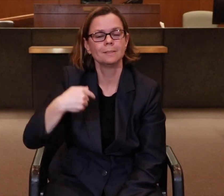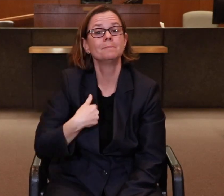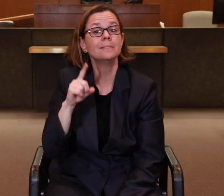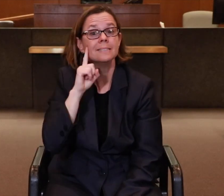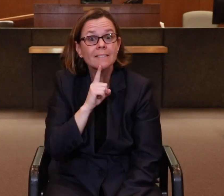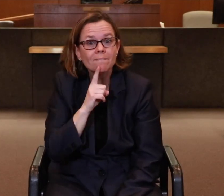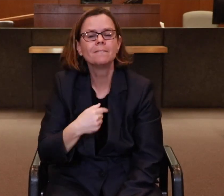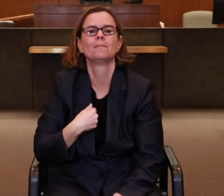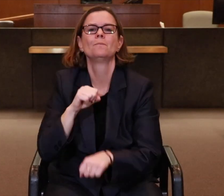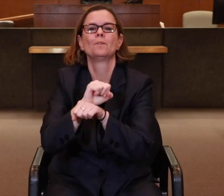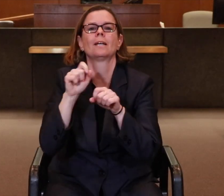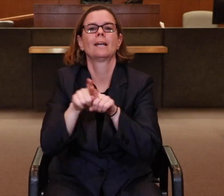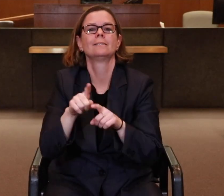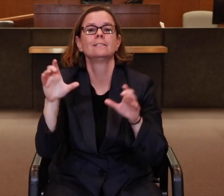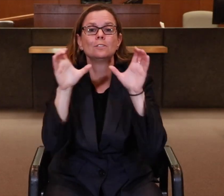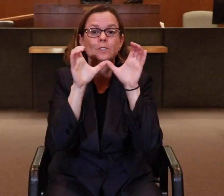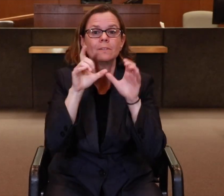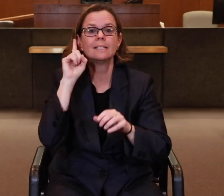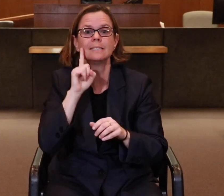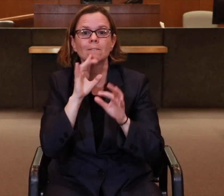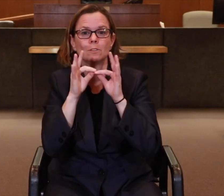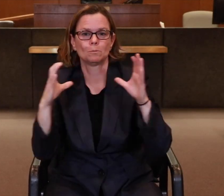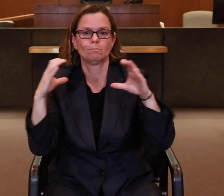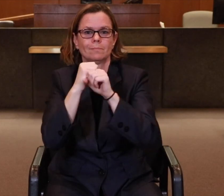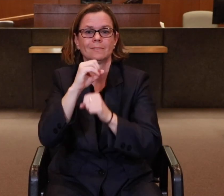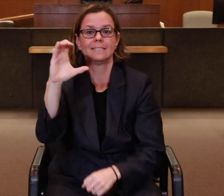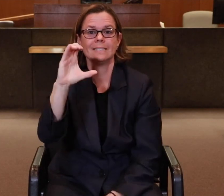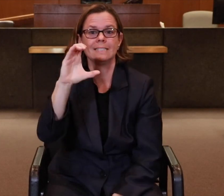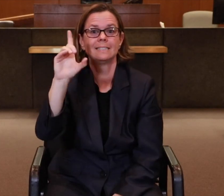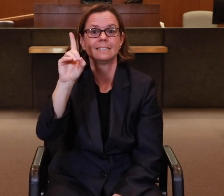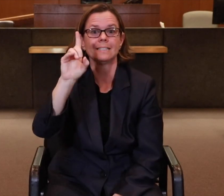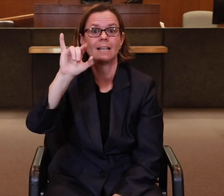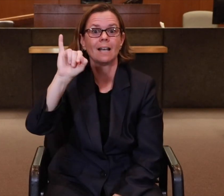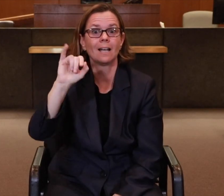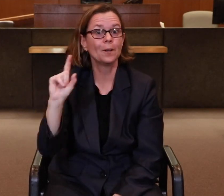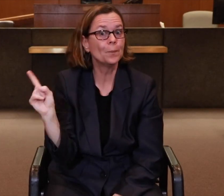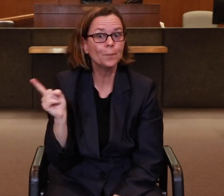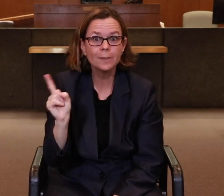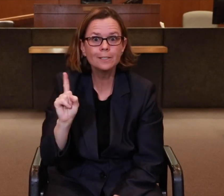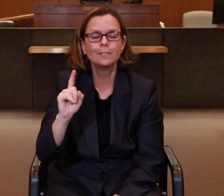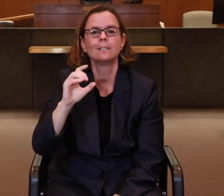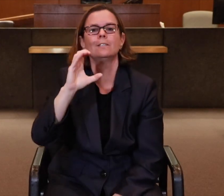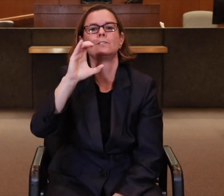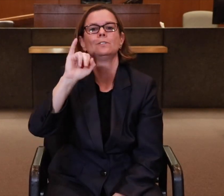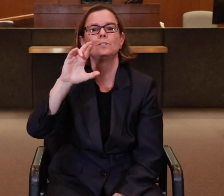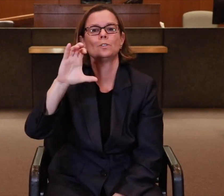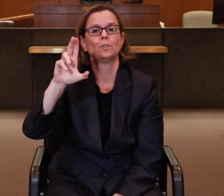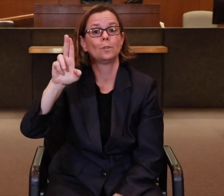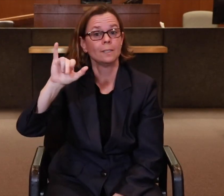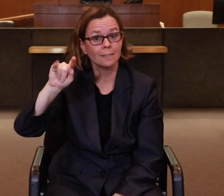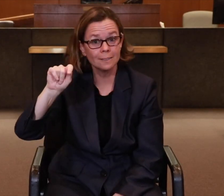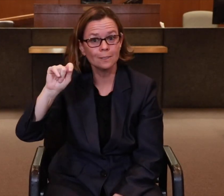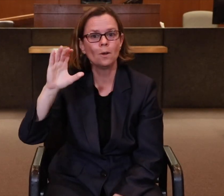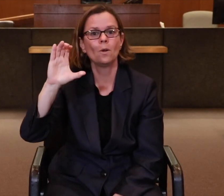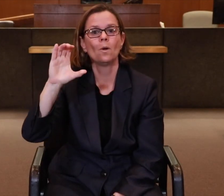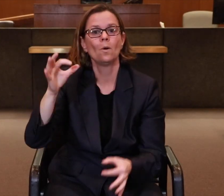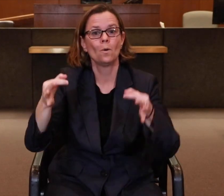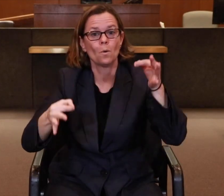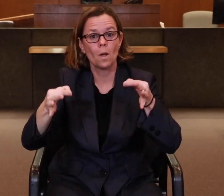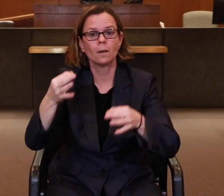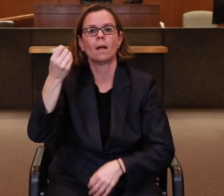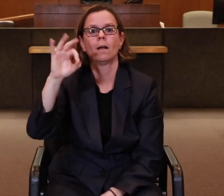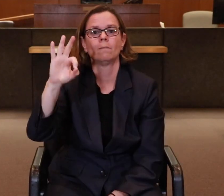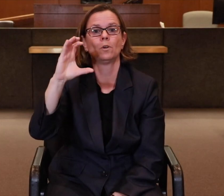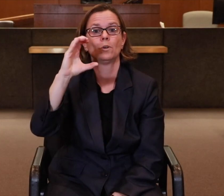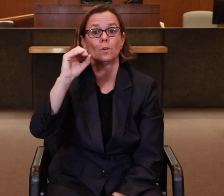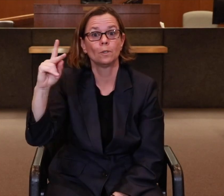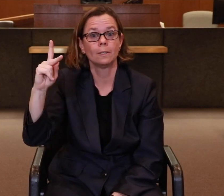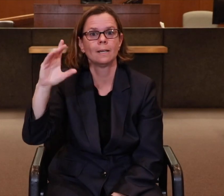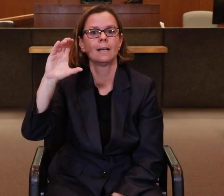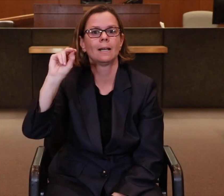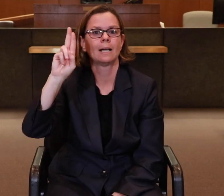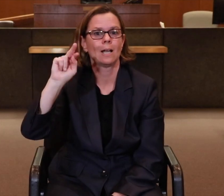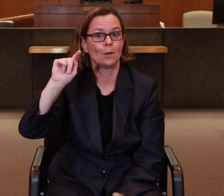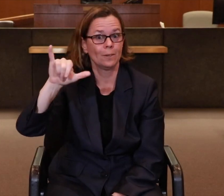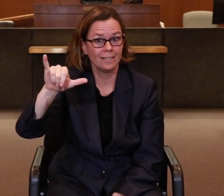I’m Deaf and I am a Certified Deaf Interpreter (CDI) at the Circuit Court of Cook County.